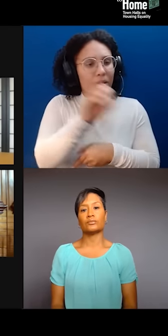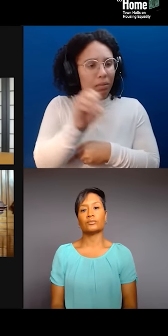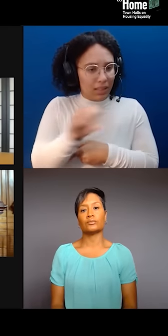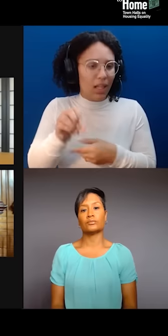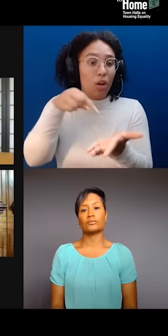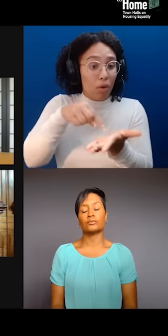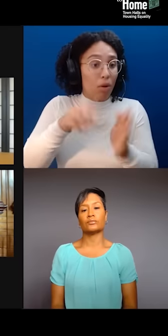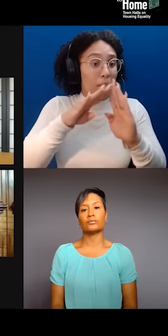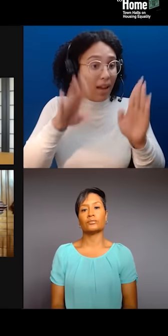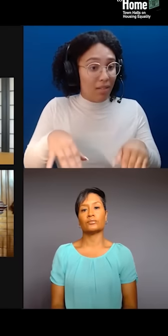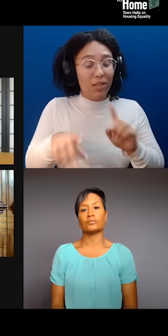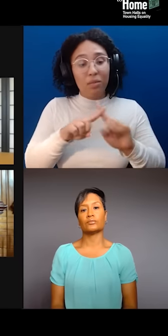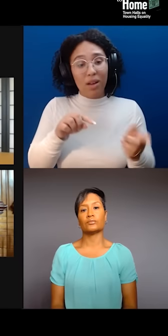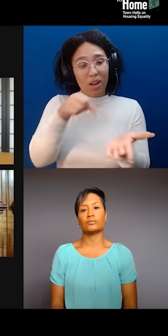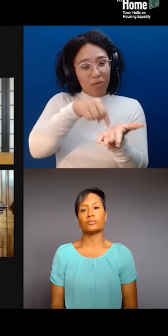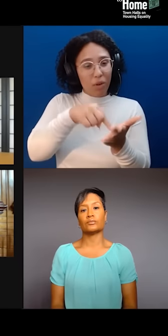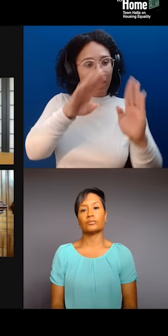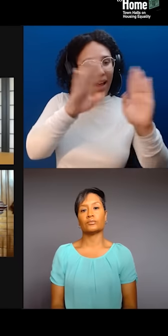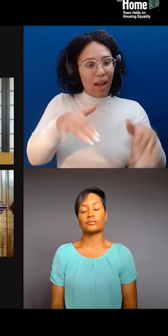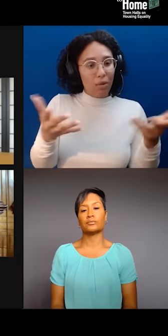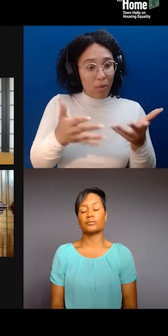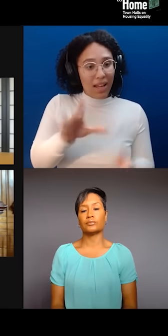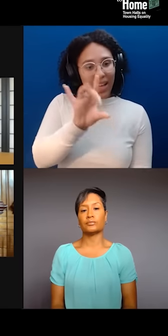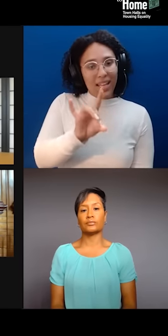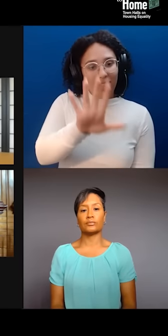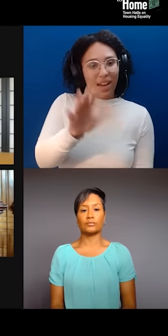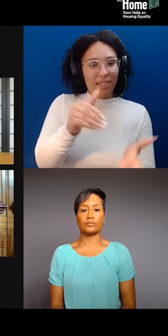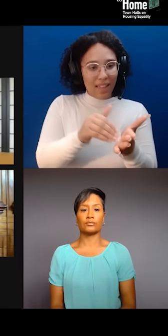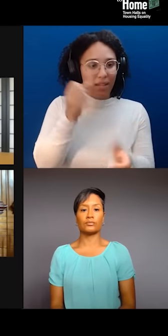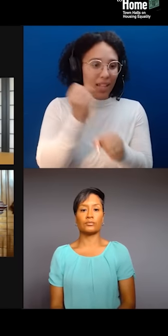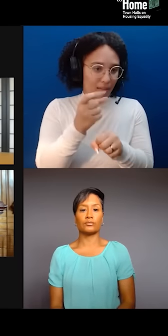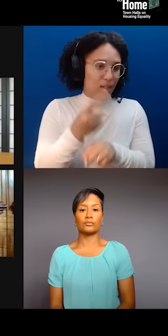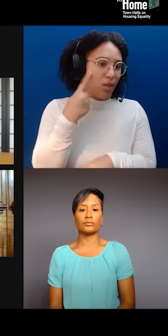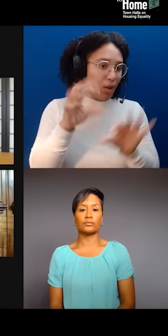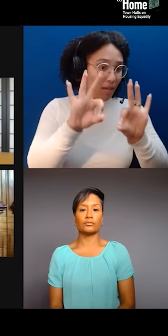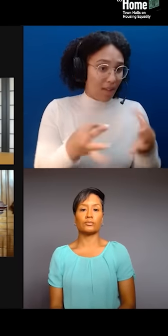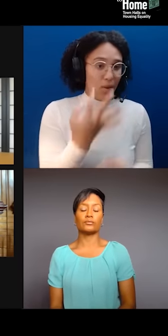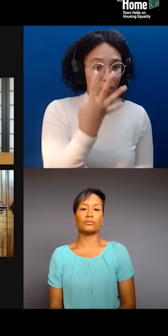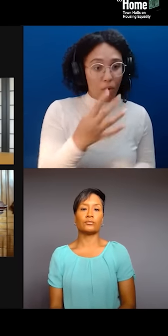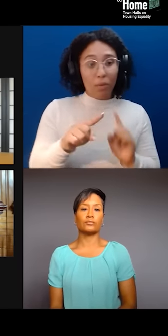for a family of four. And the average income for a family for in Chinatown is not even 35,000 a year.